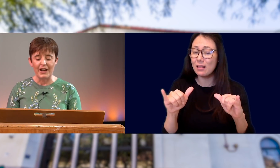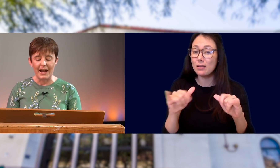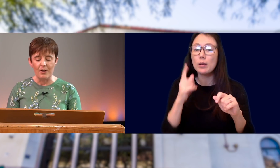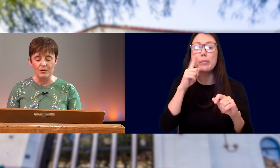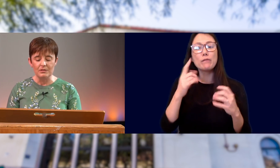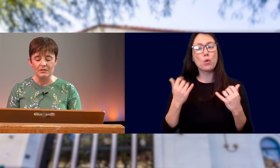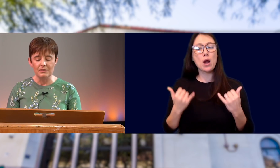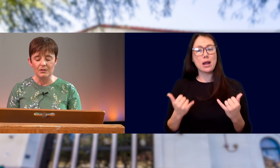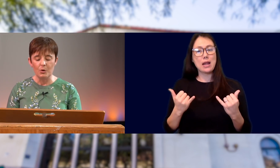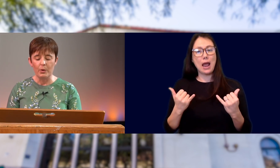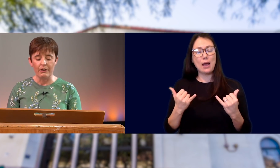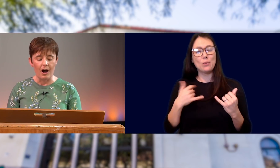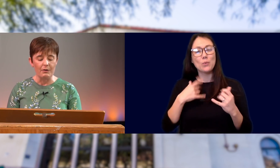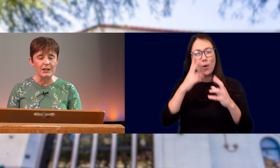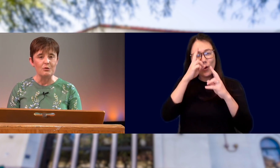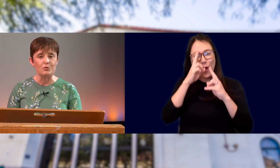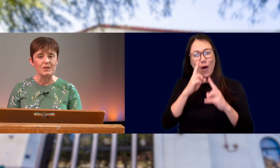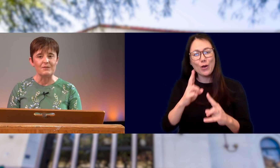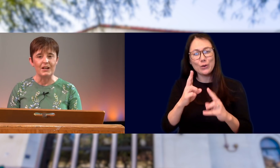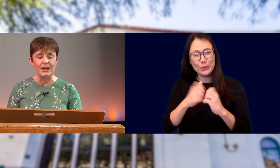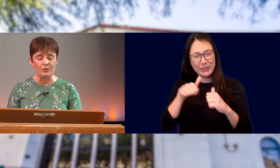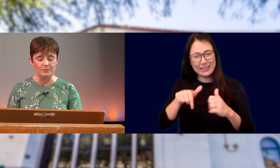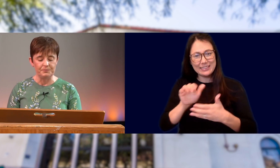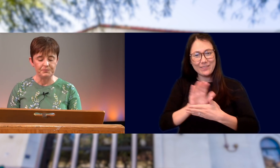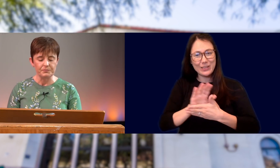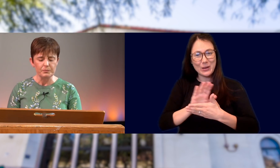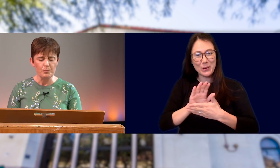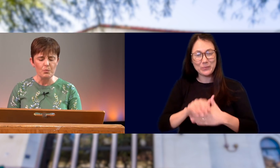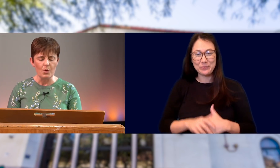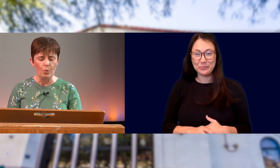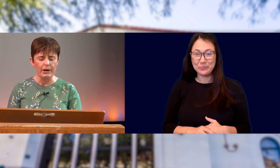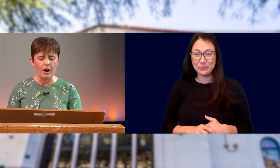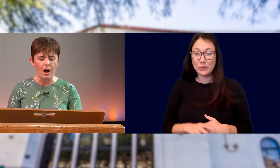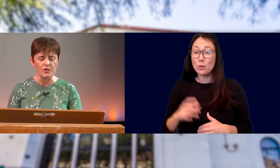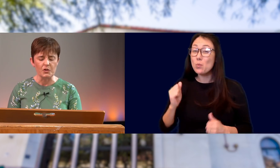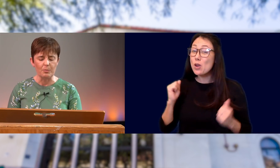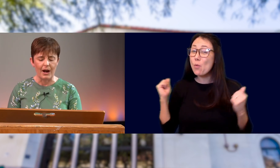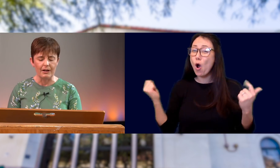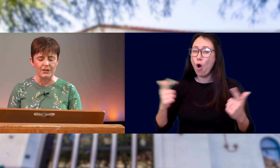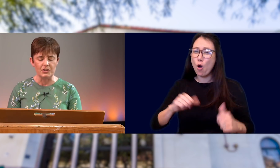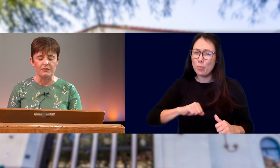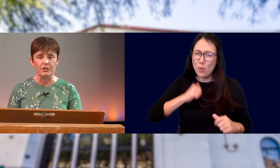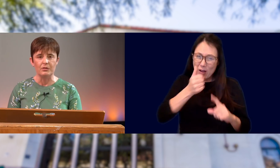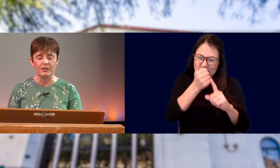BUT FOR NOW, WE ARE HONORING YOU THROUGH THIS VIDEO. WE ARE ALL SO PROUD OF EACH OF YOU,